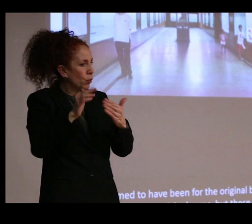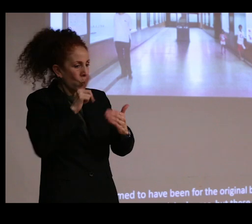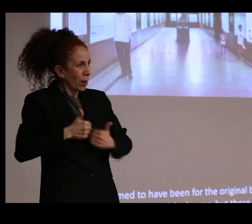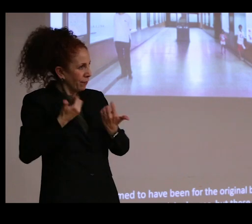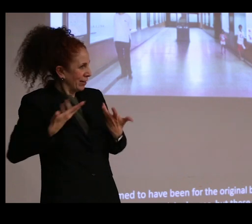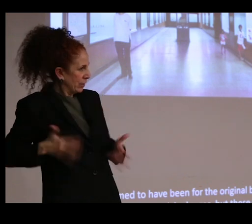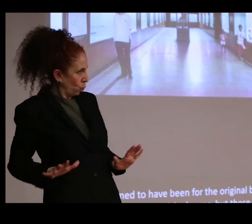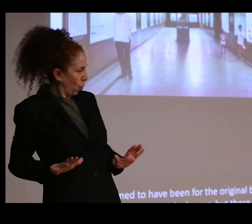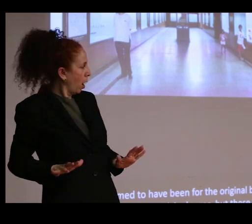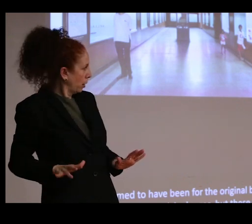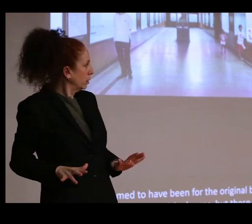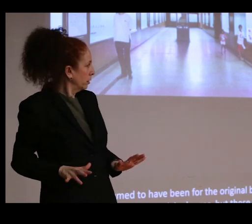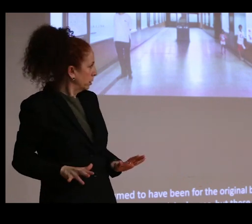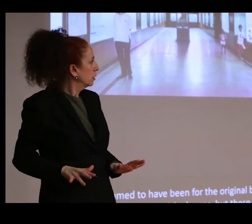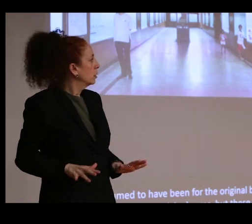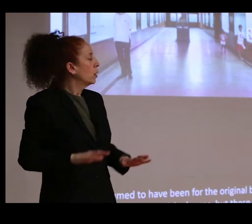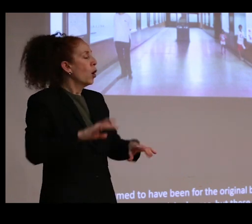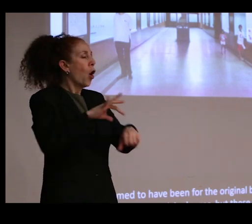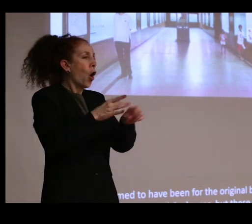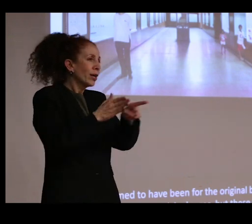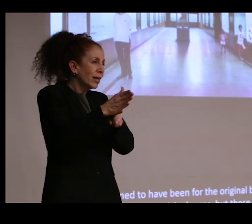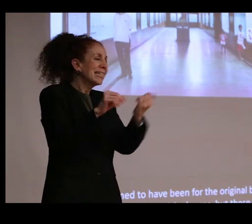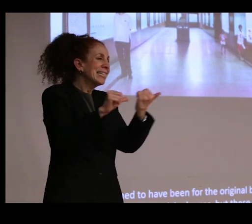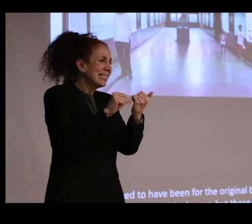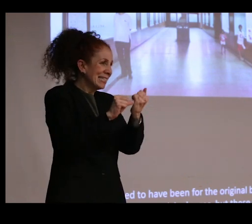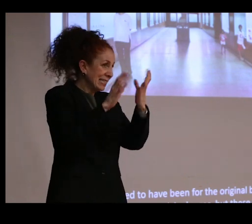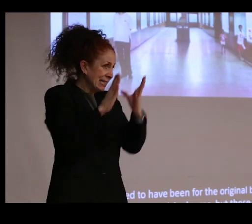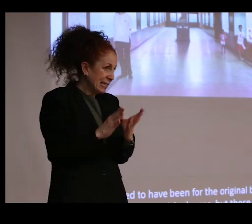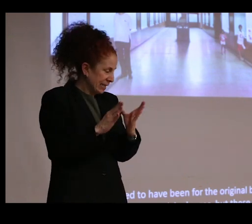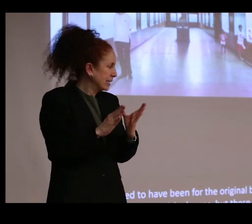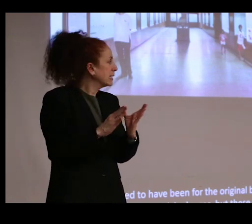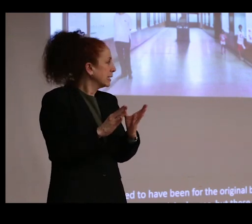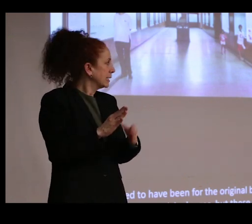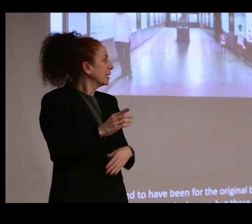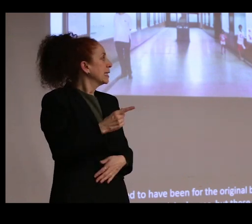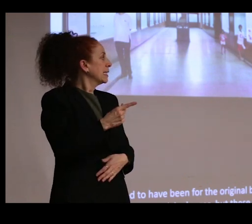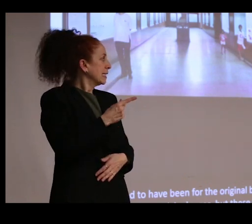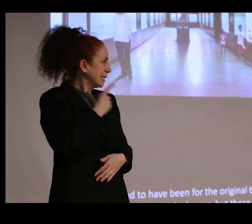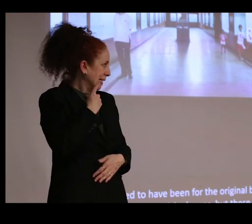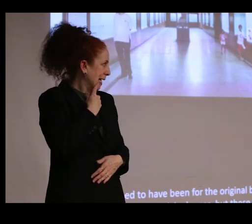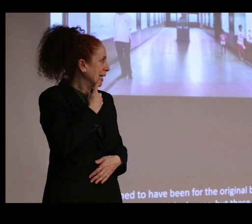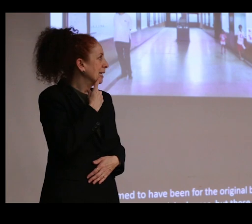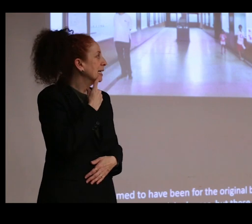quote, "Archaeological Assistant Mr. took the cart drivers from Kaveripakkam."